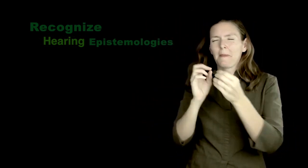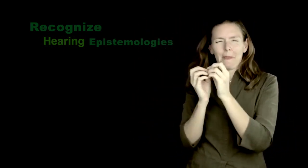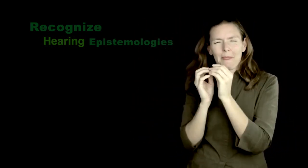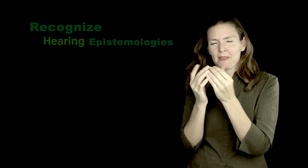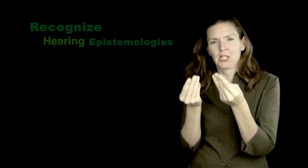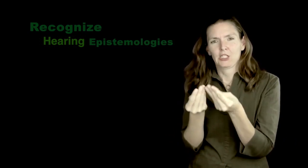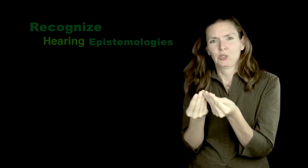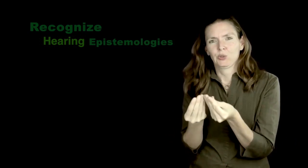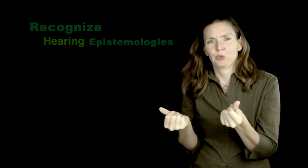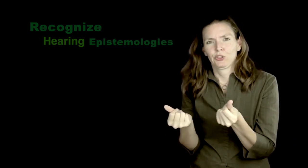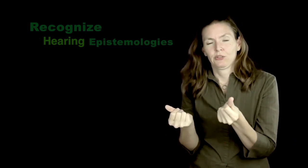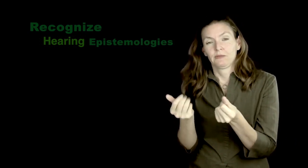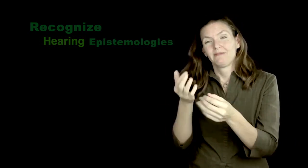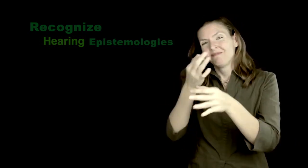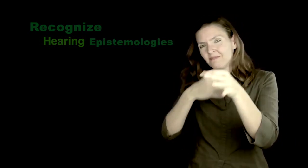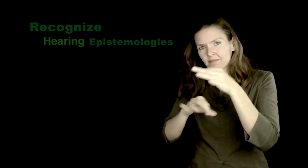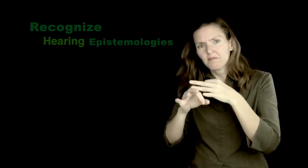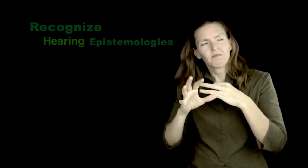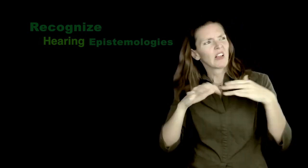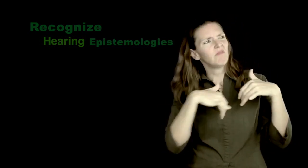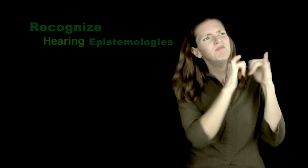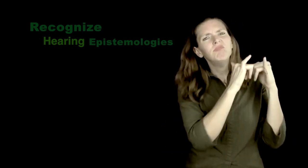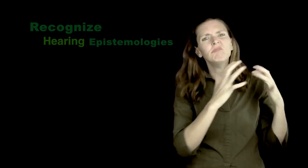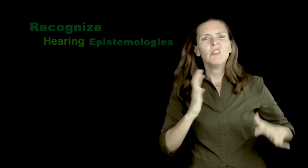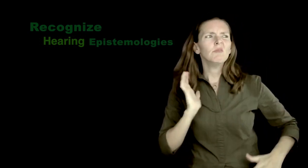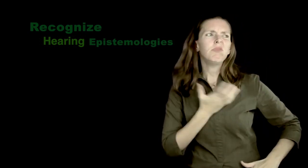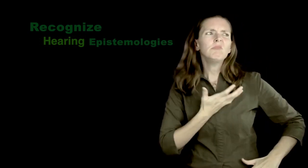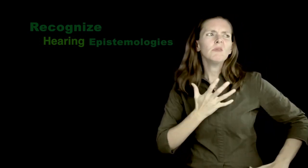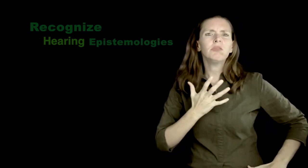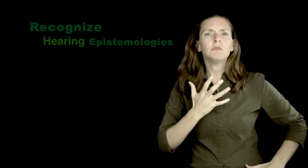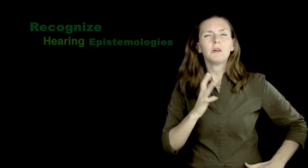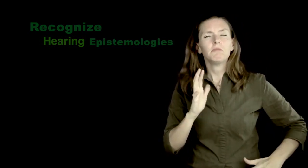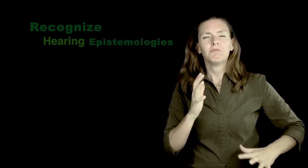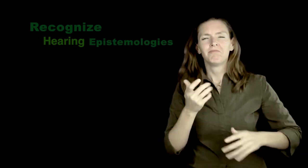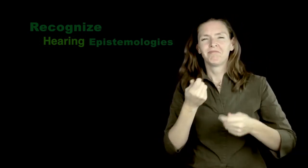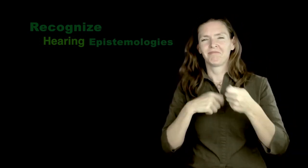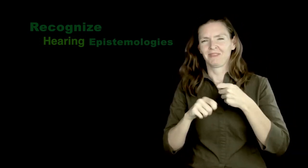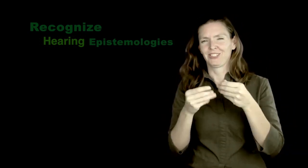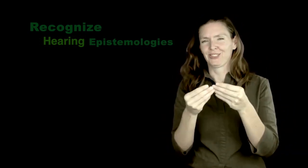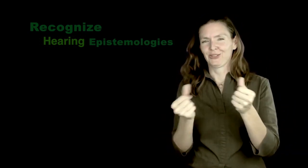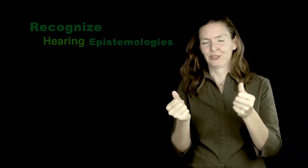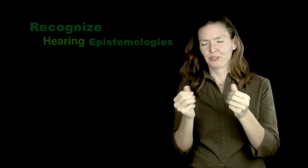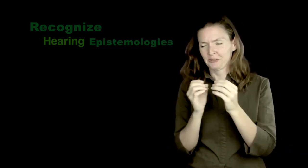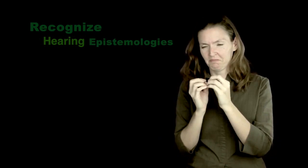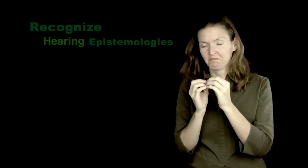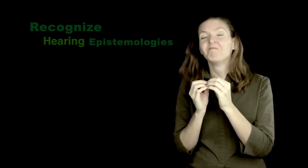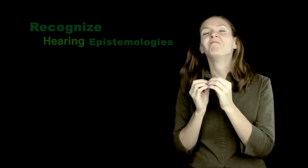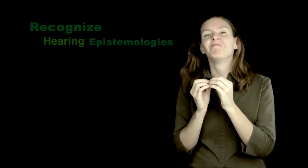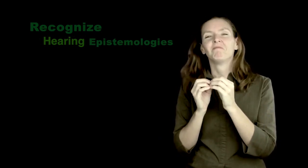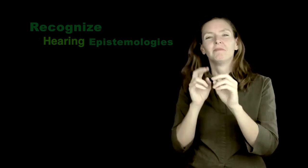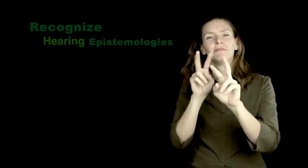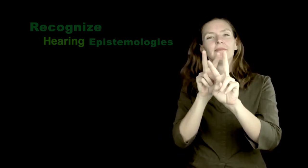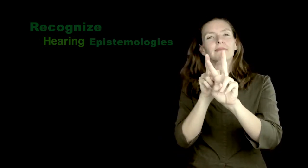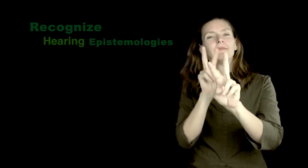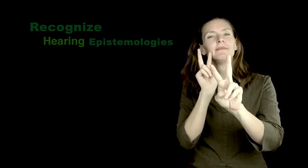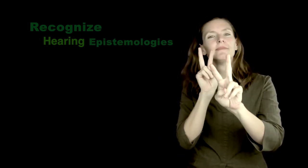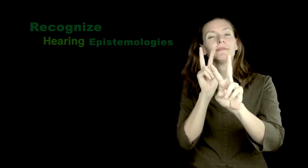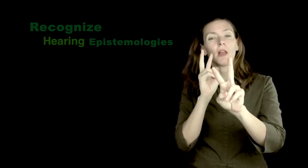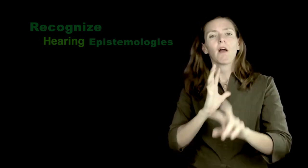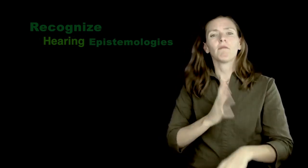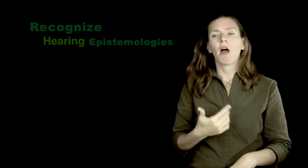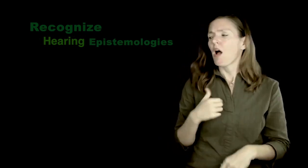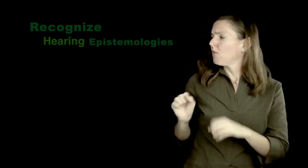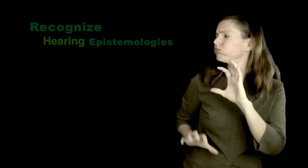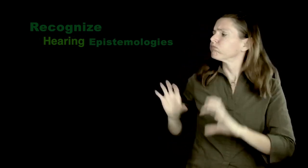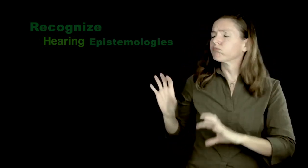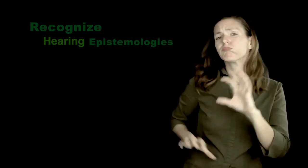This was a profound breakthrough! They came up with a solution rather than refuse to work with the hearing school. Double lines was agreed upon.